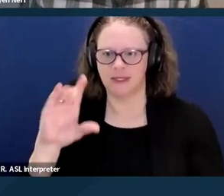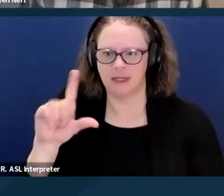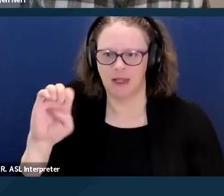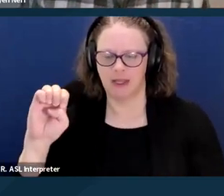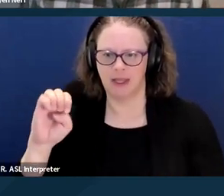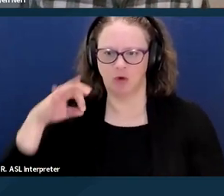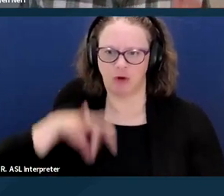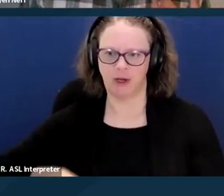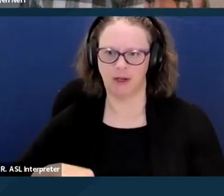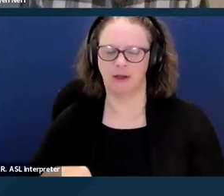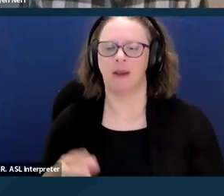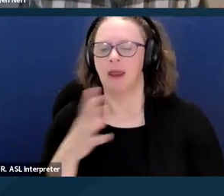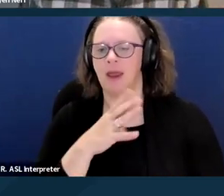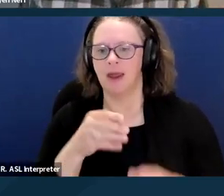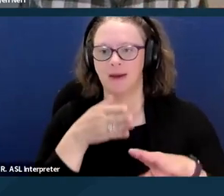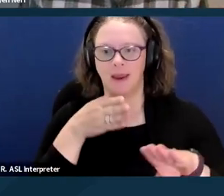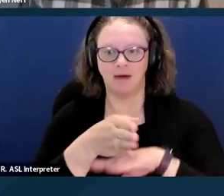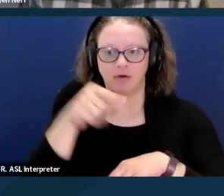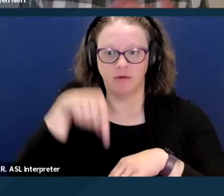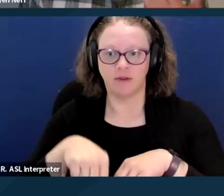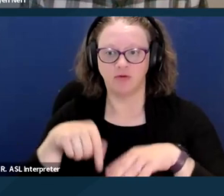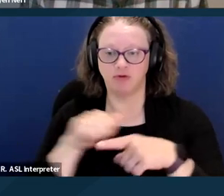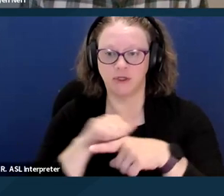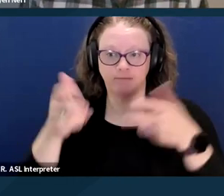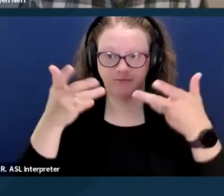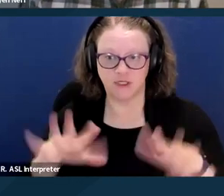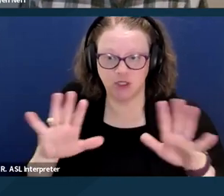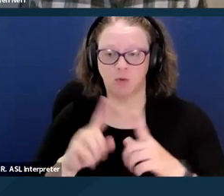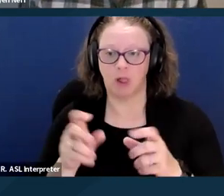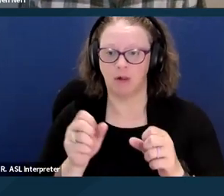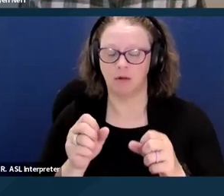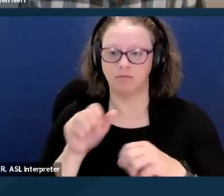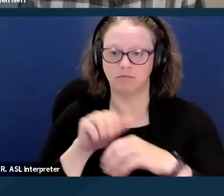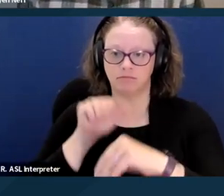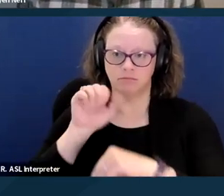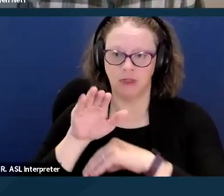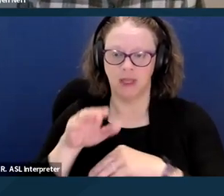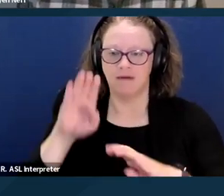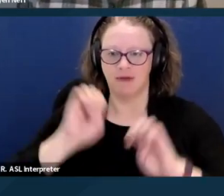After the training, you'll receive an evaluation to fill out of the training,